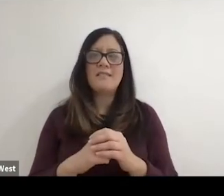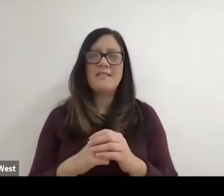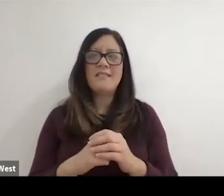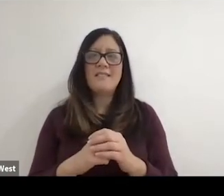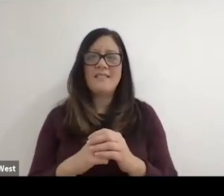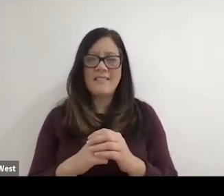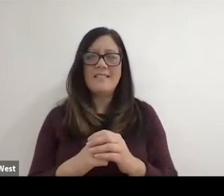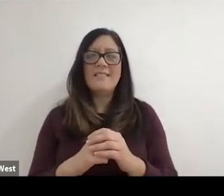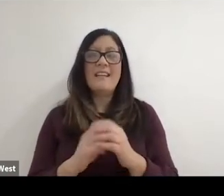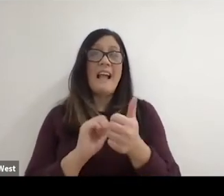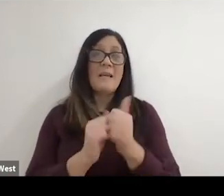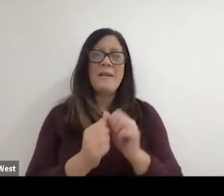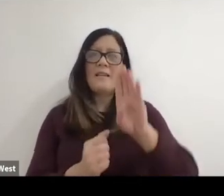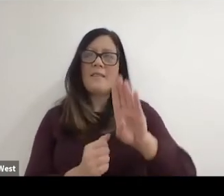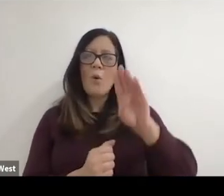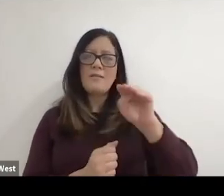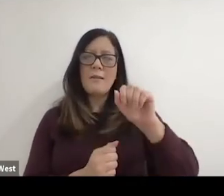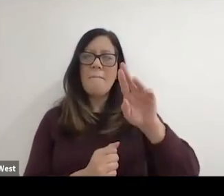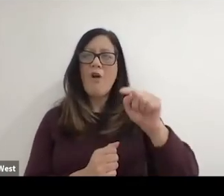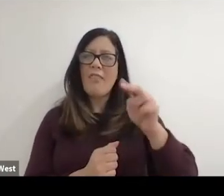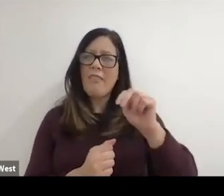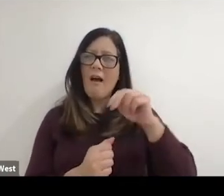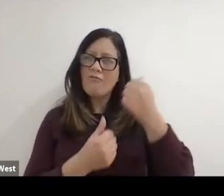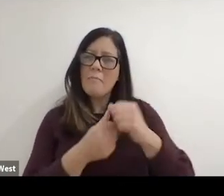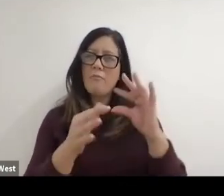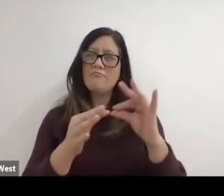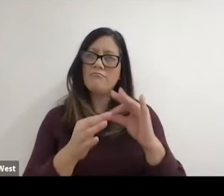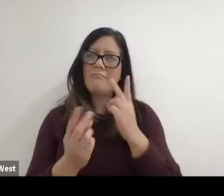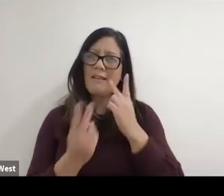older athletes as I said before, competing in the Boston Marathon did for me,